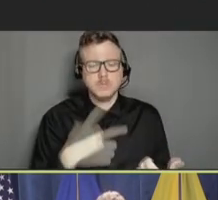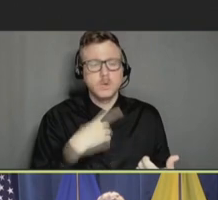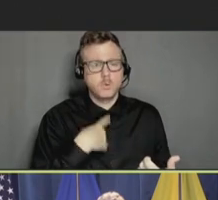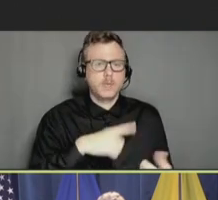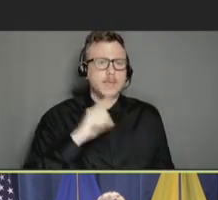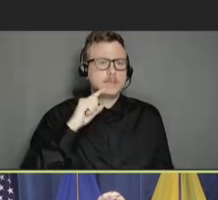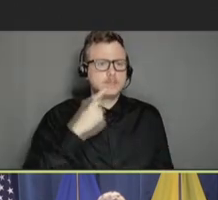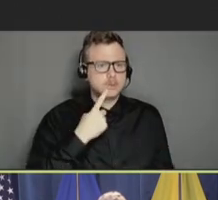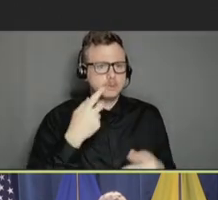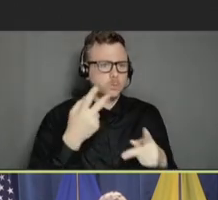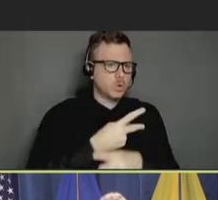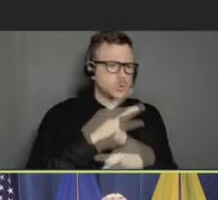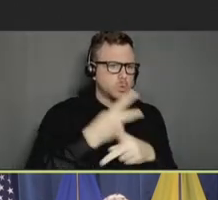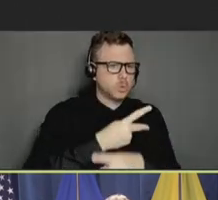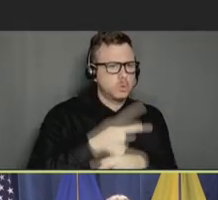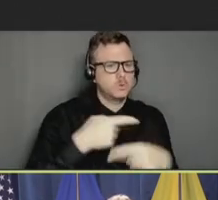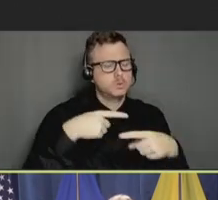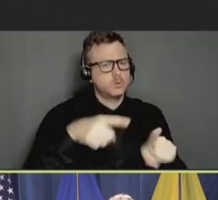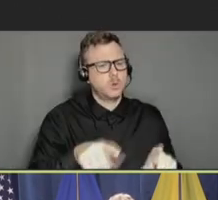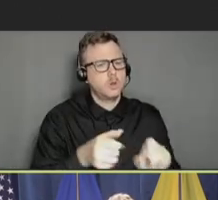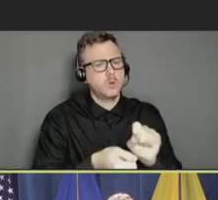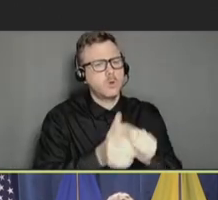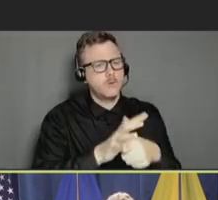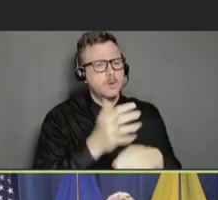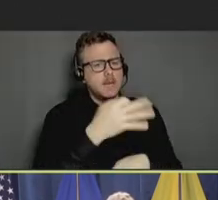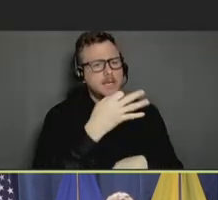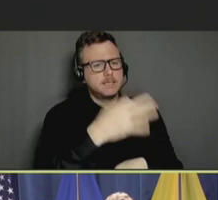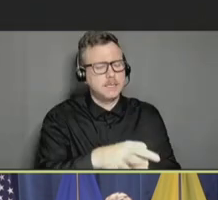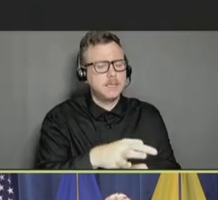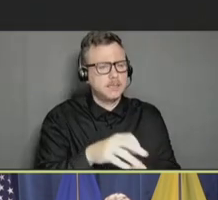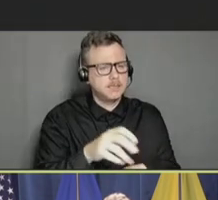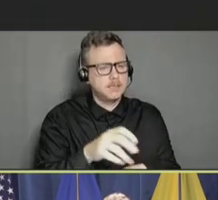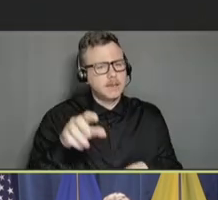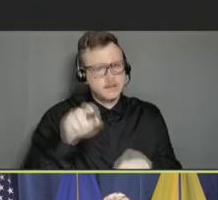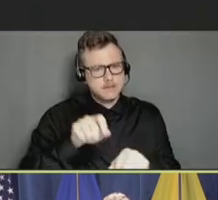pandemic. You'll hear more about the realities of these work environments that constrain